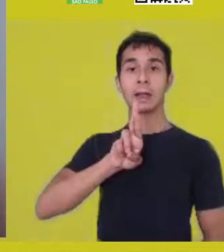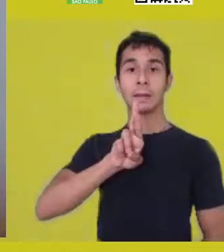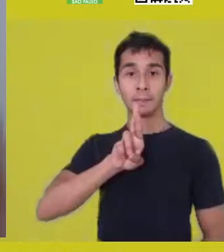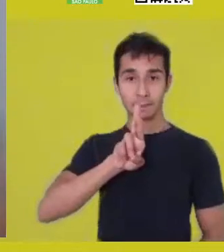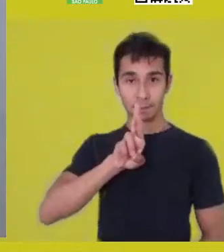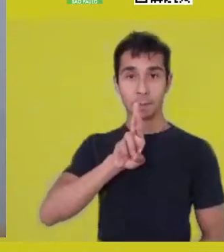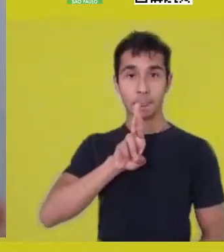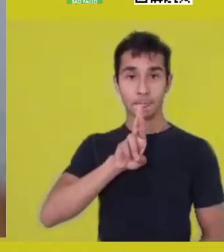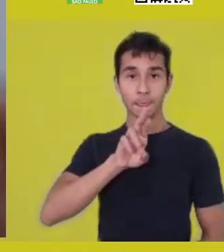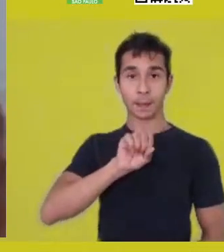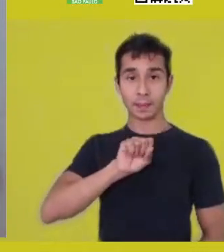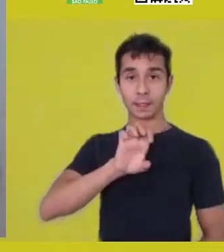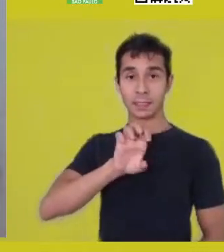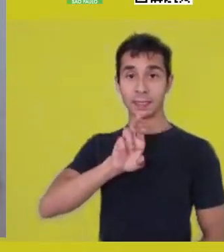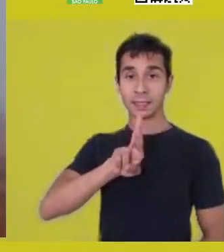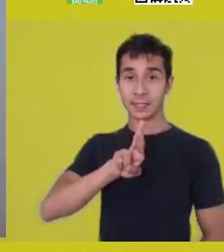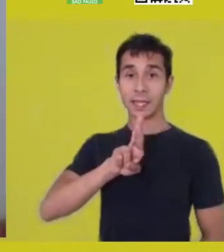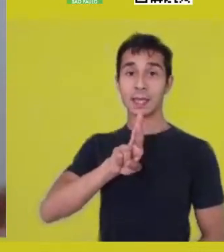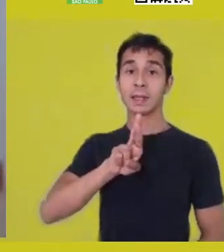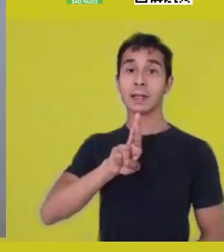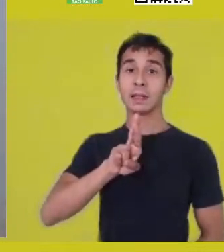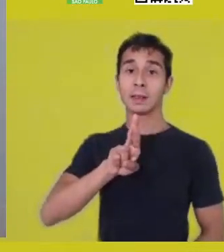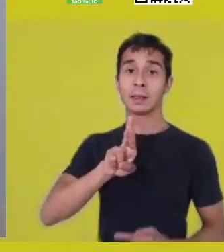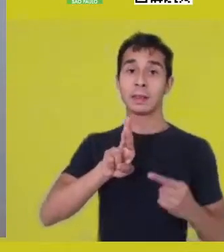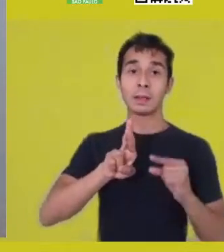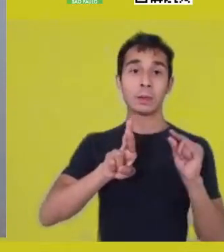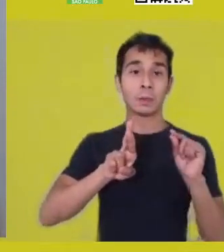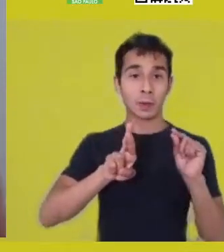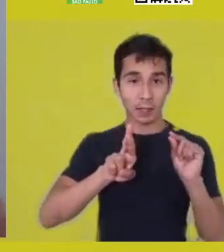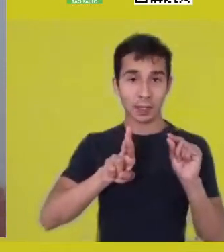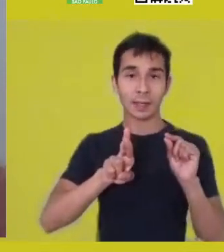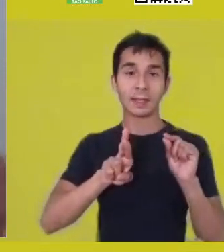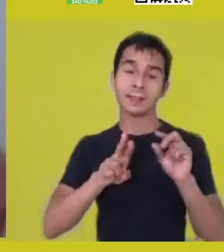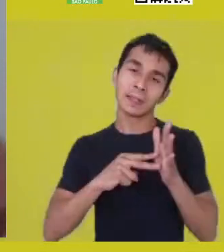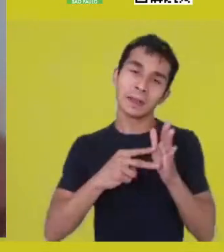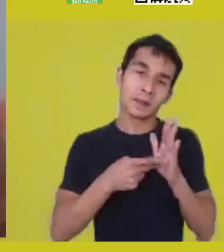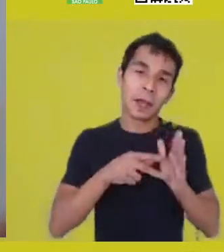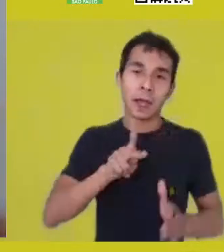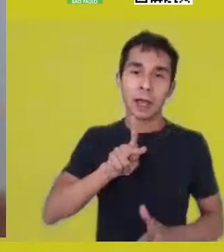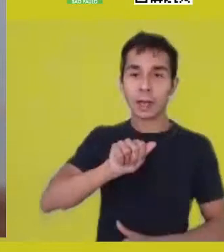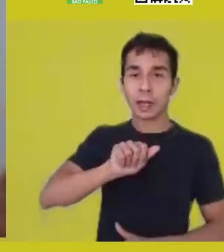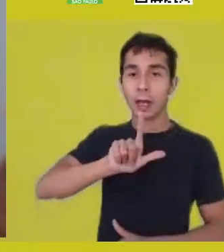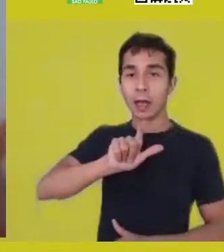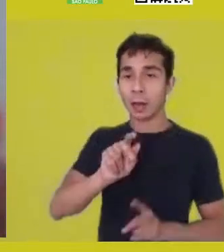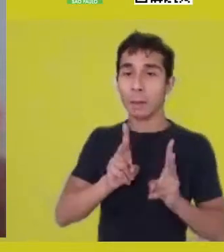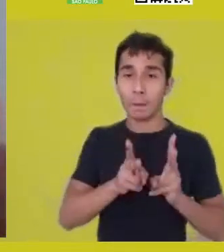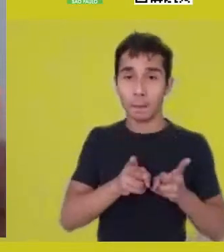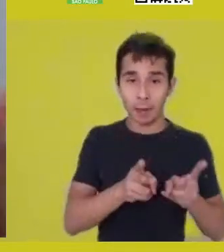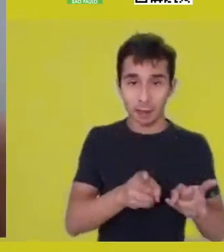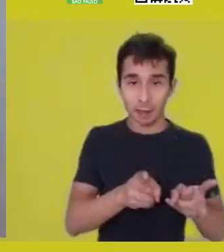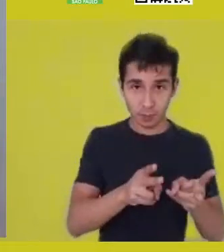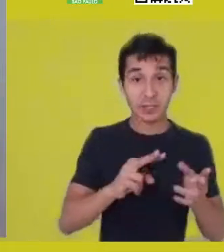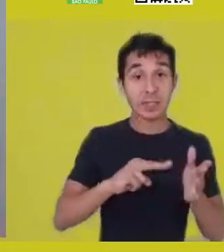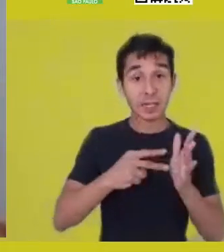but the verb “being” is kala, which, besides “being”, means “dwelling”,